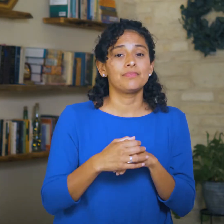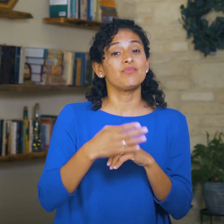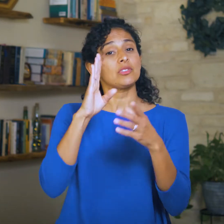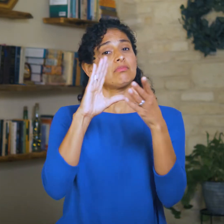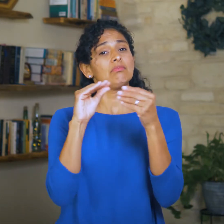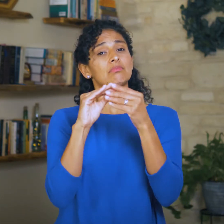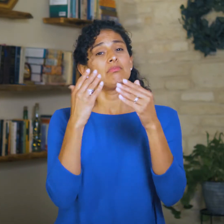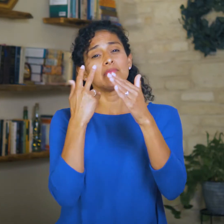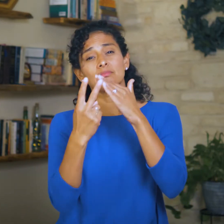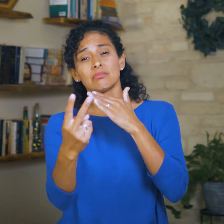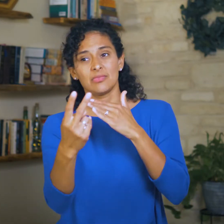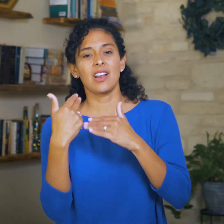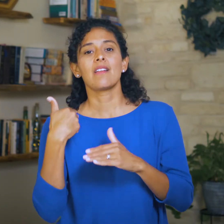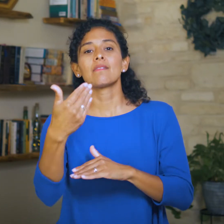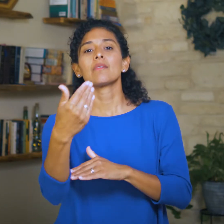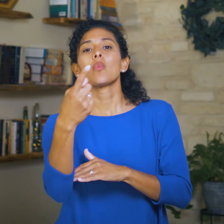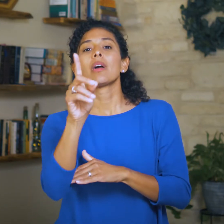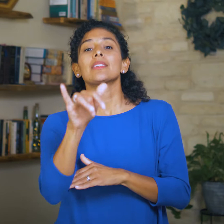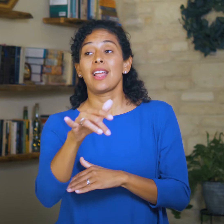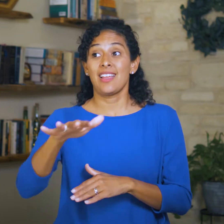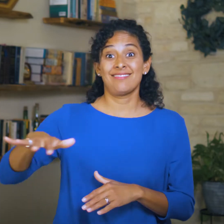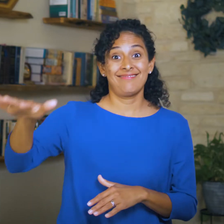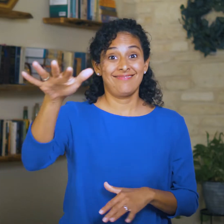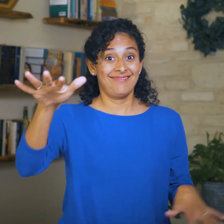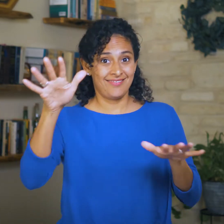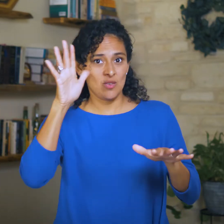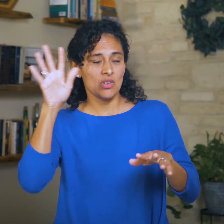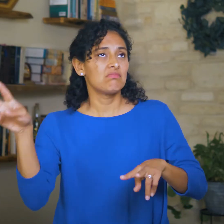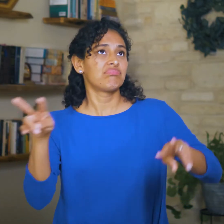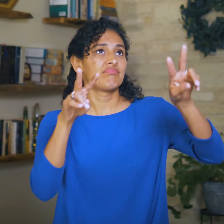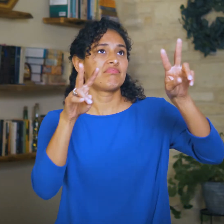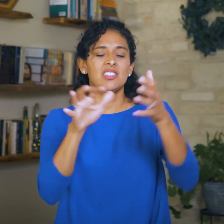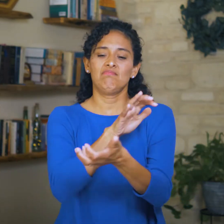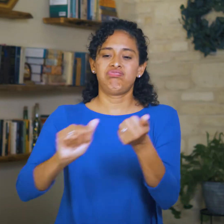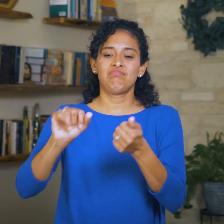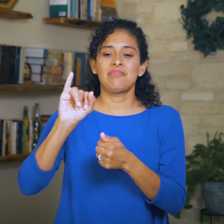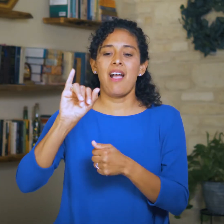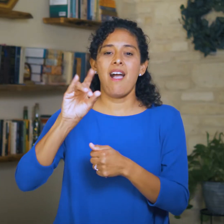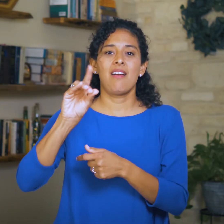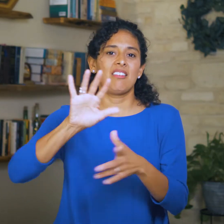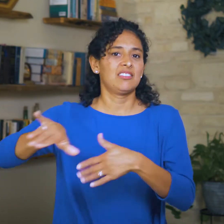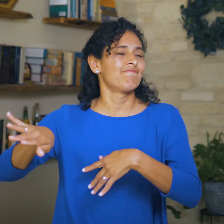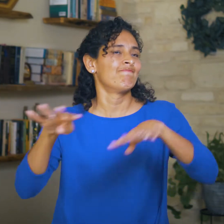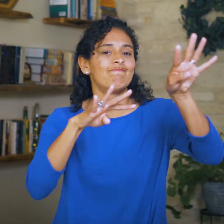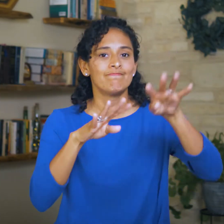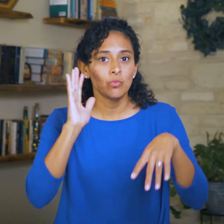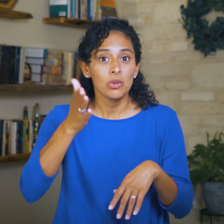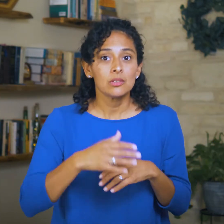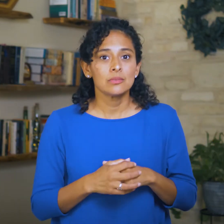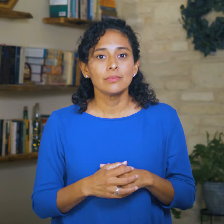He foretells a day when they’ll finally turn to Him and destroy their idols!